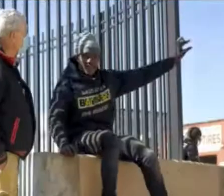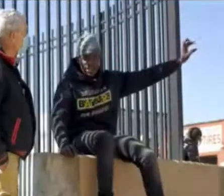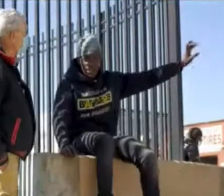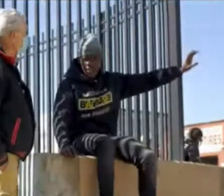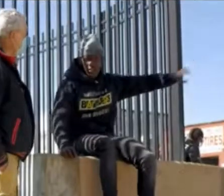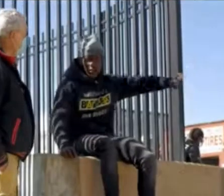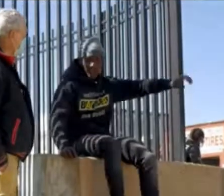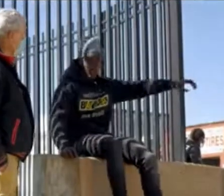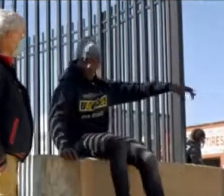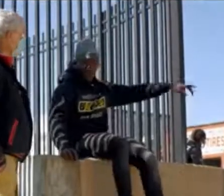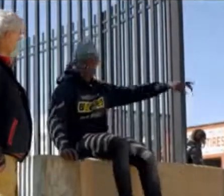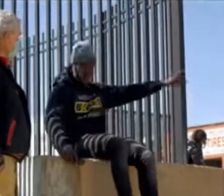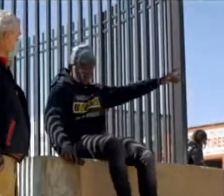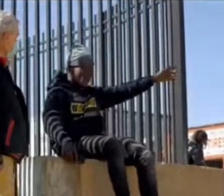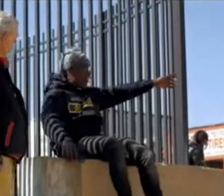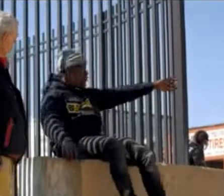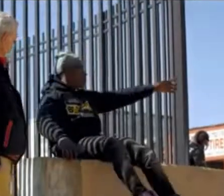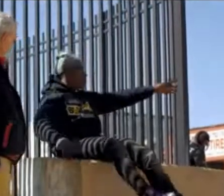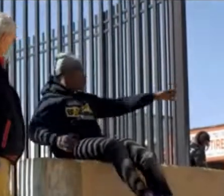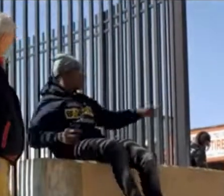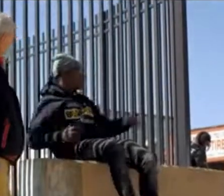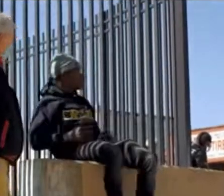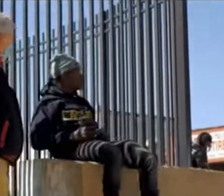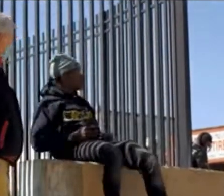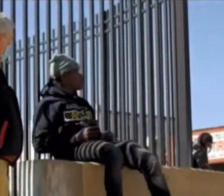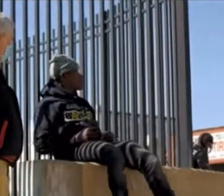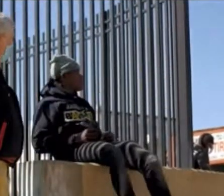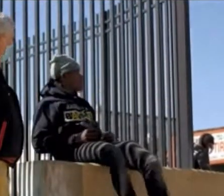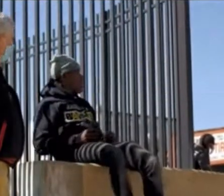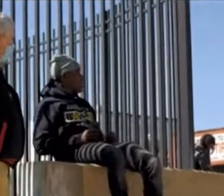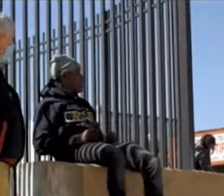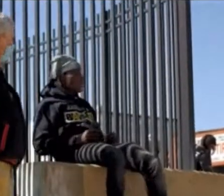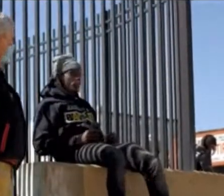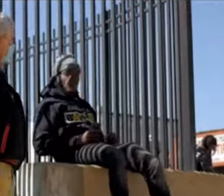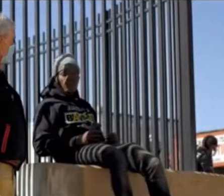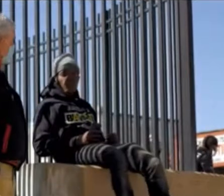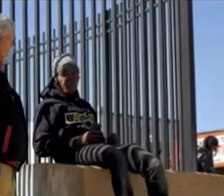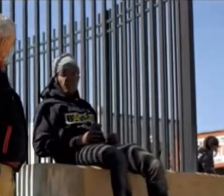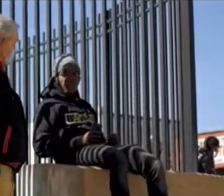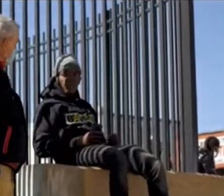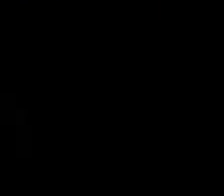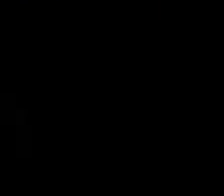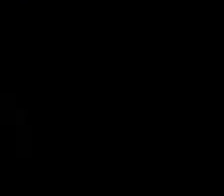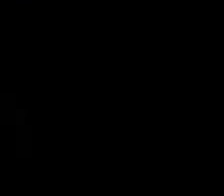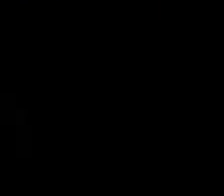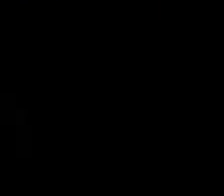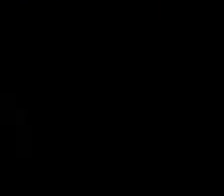he probably cool so i got faith in him he ain't going to do nothing to mess the block long story short my man is nick rock he